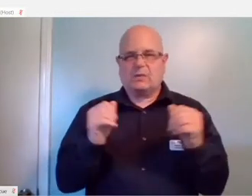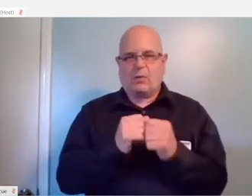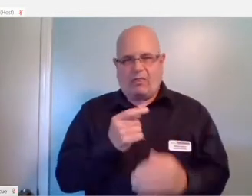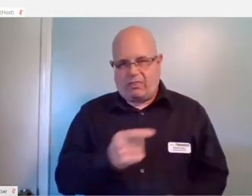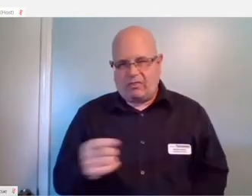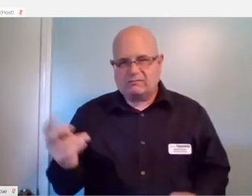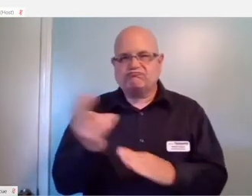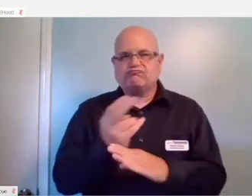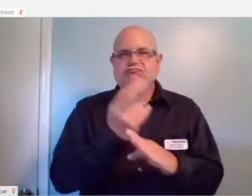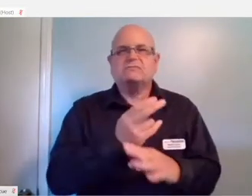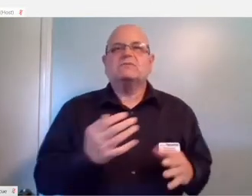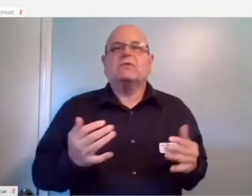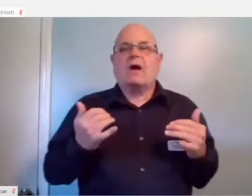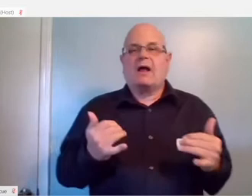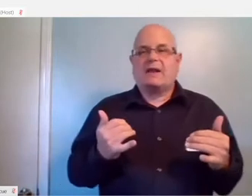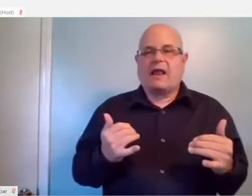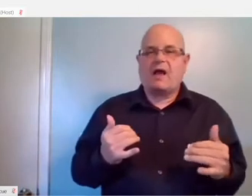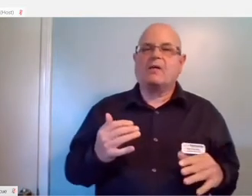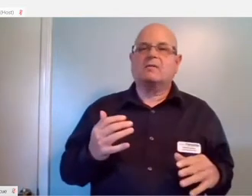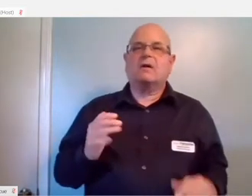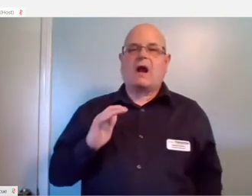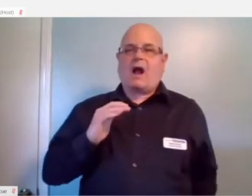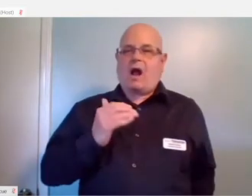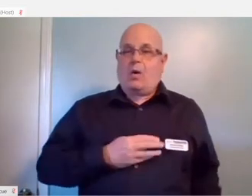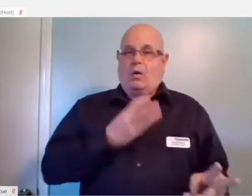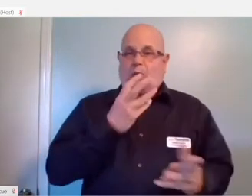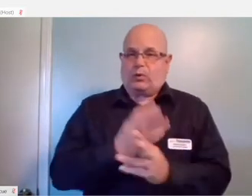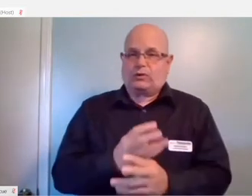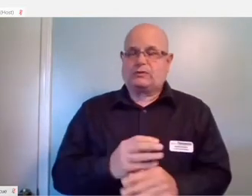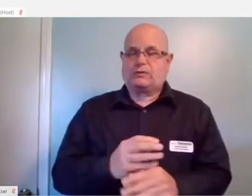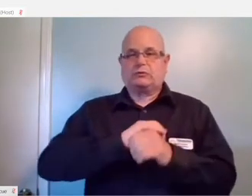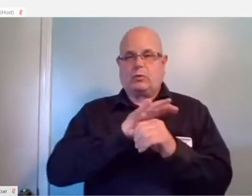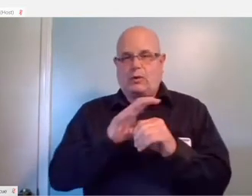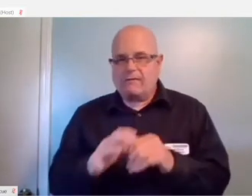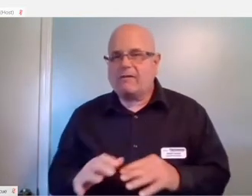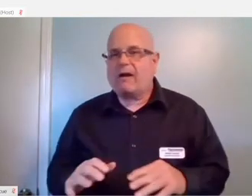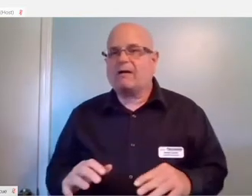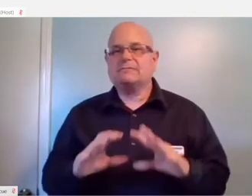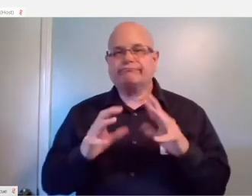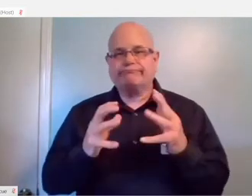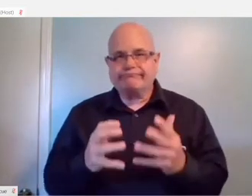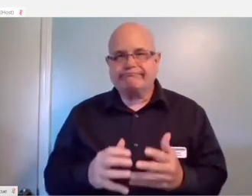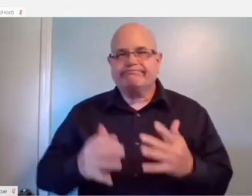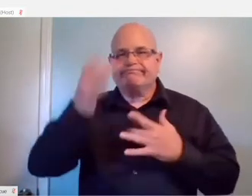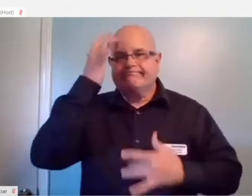Right now with the state of the world that we're in, in the middle of a pandemic, it's